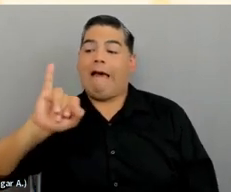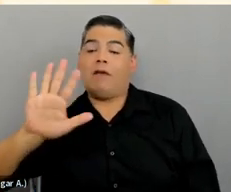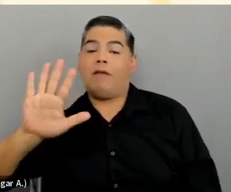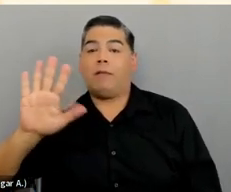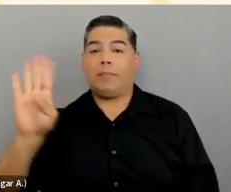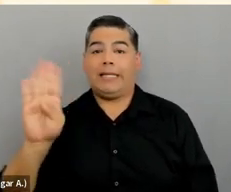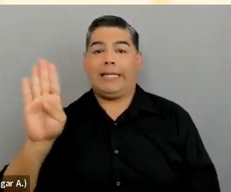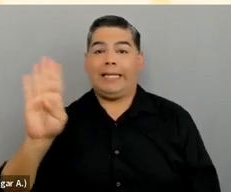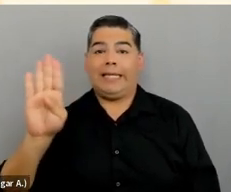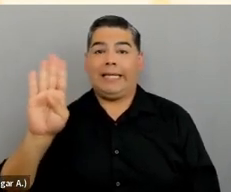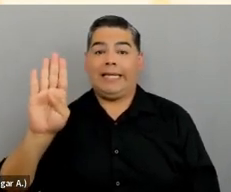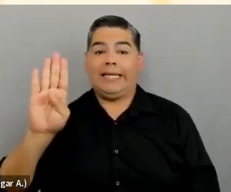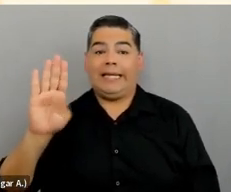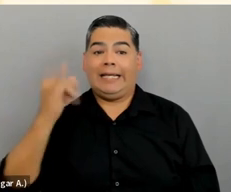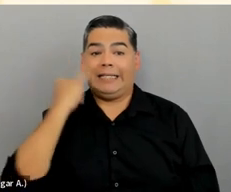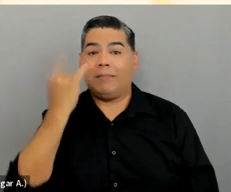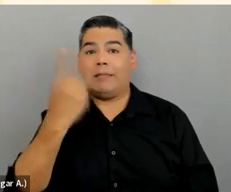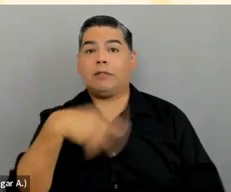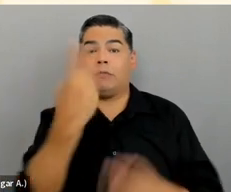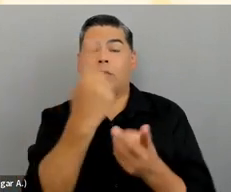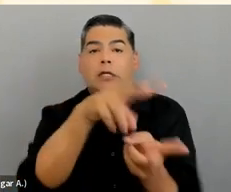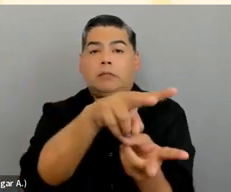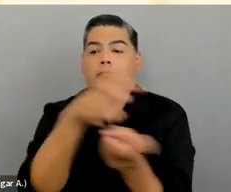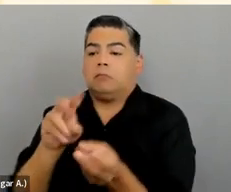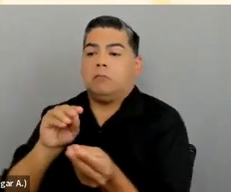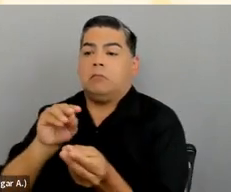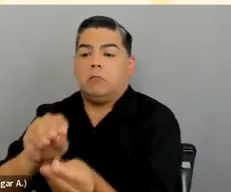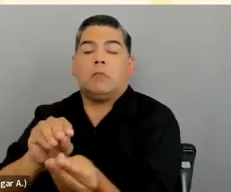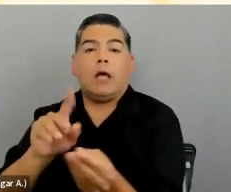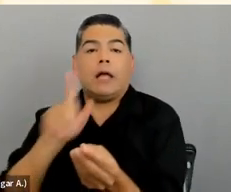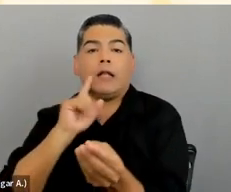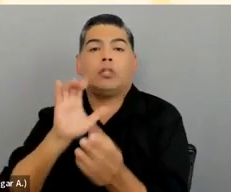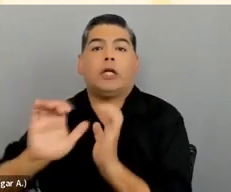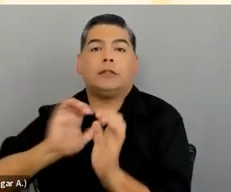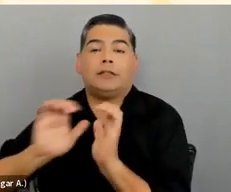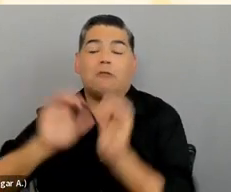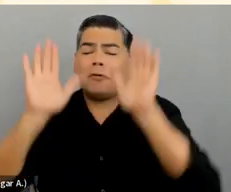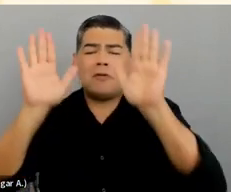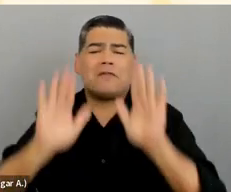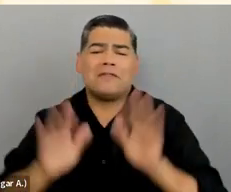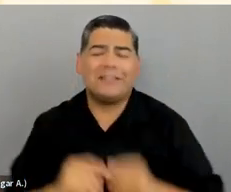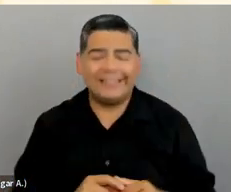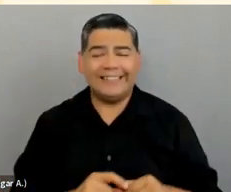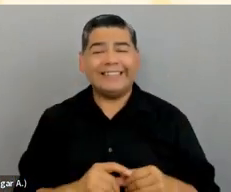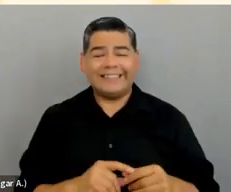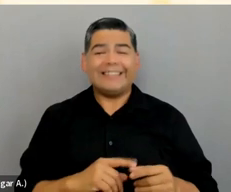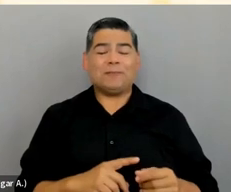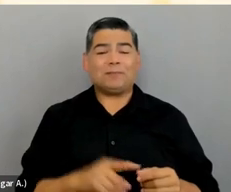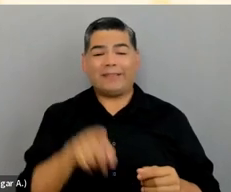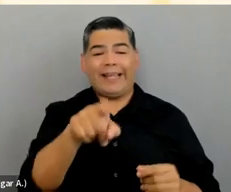And if somebody can drop that into the chat, that would be super great. [chuckles] So this is just simply a quick poll.